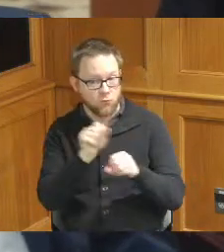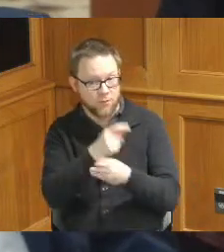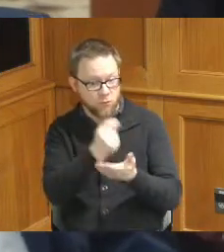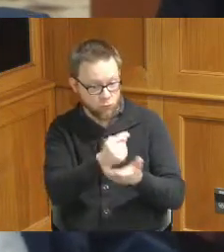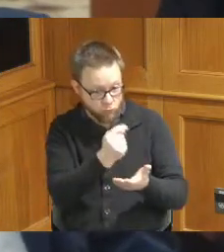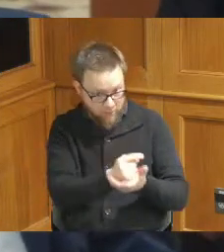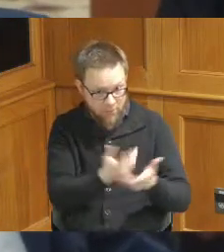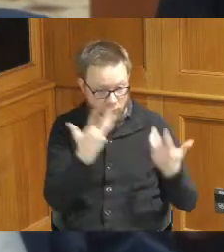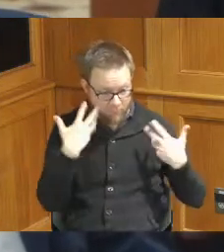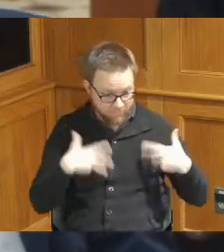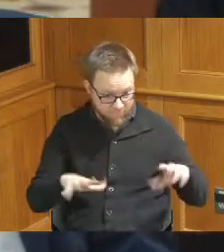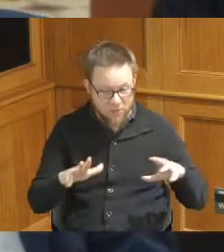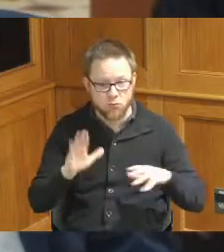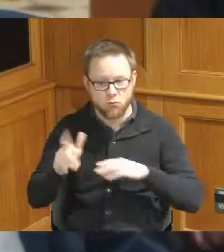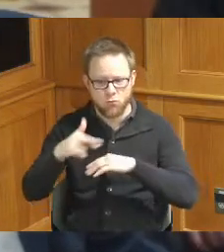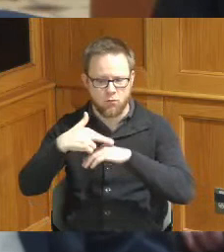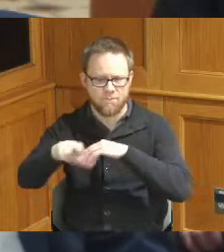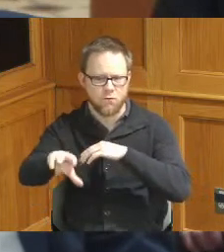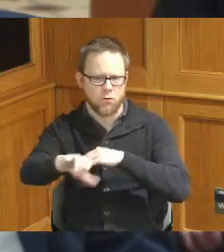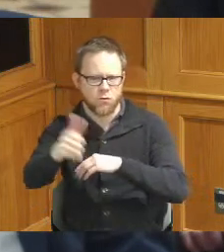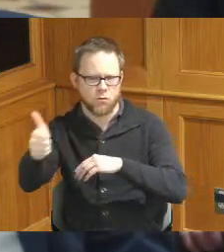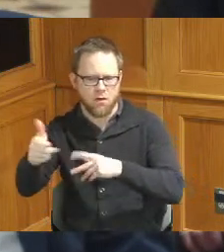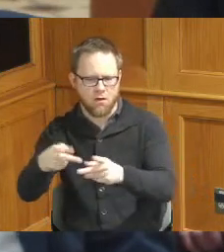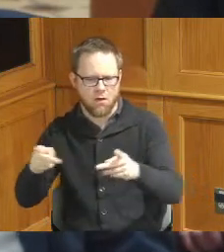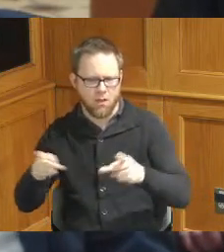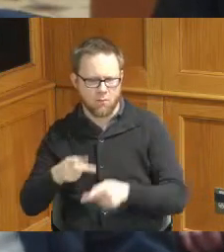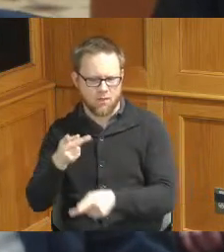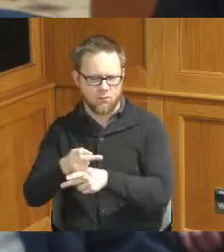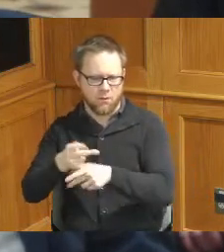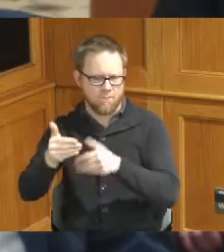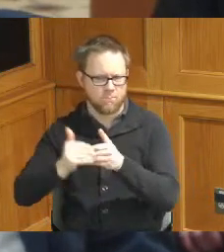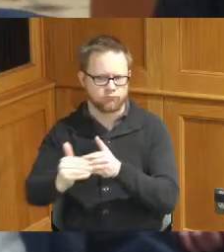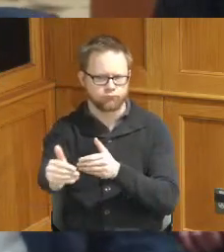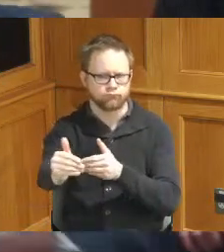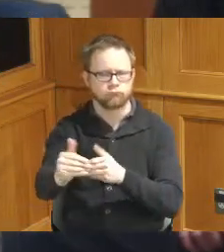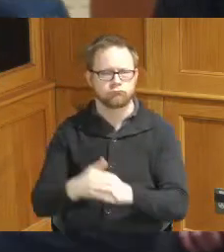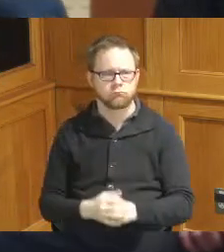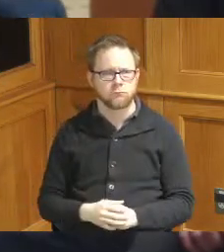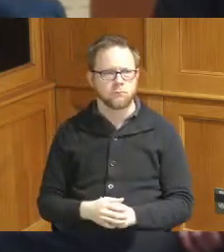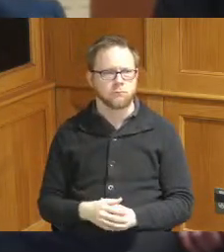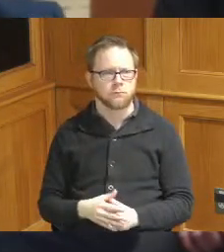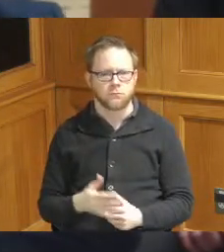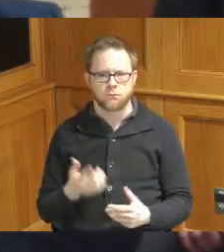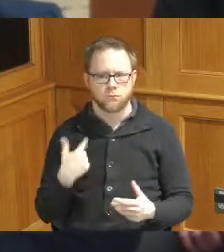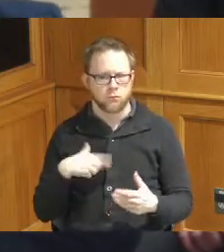to have a better experience for kids and Families cesari emergency department